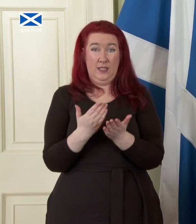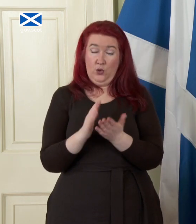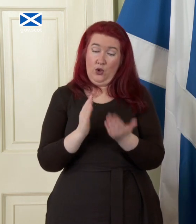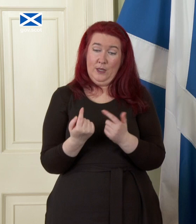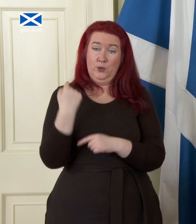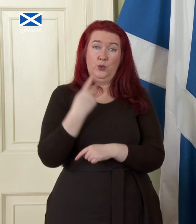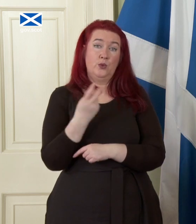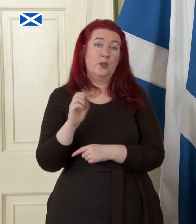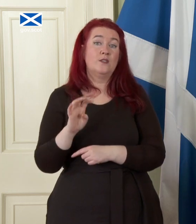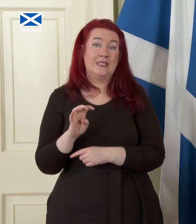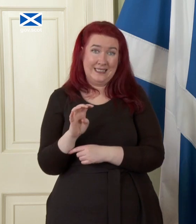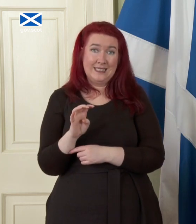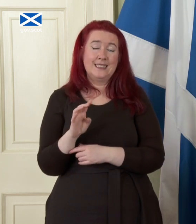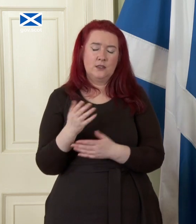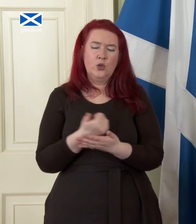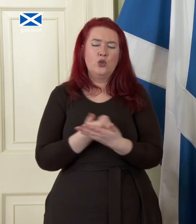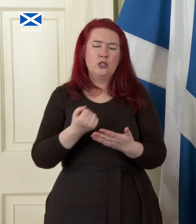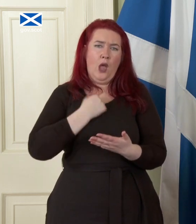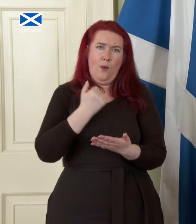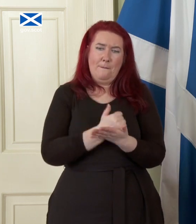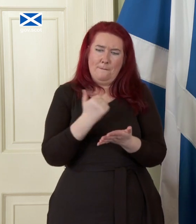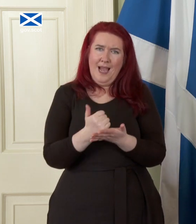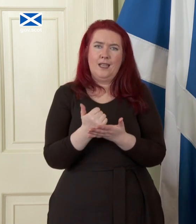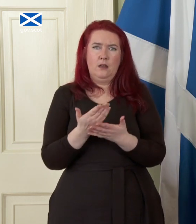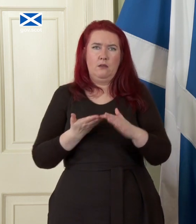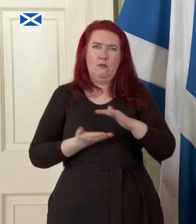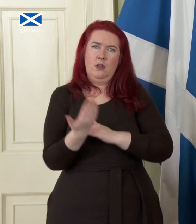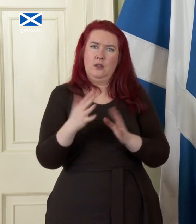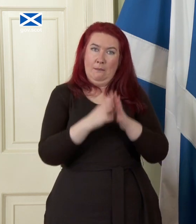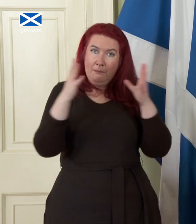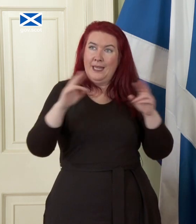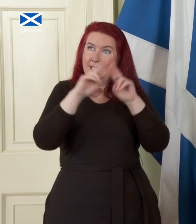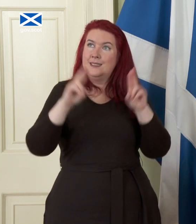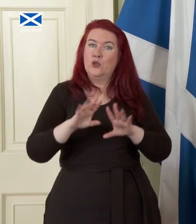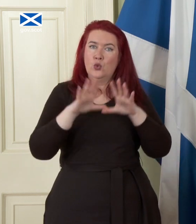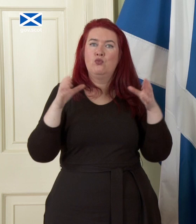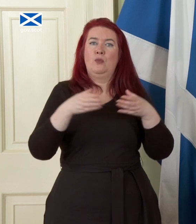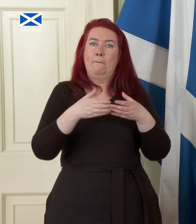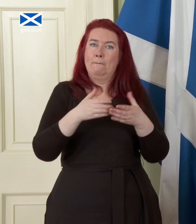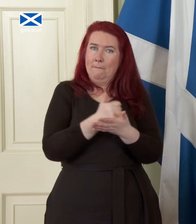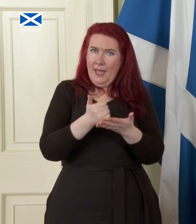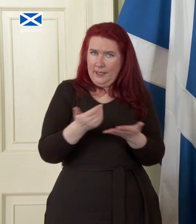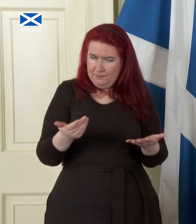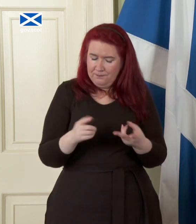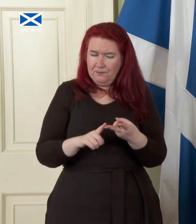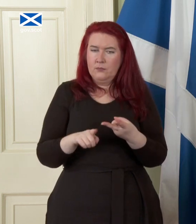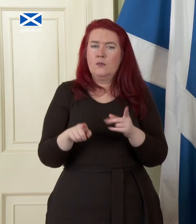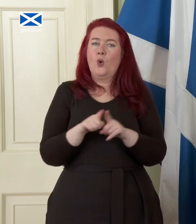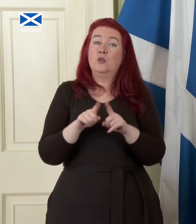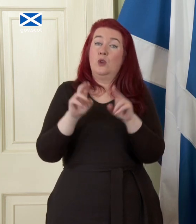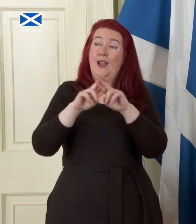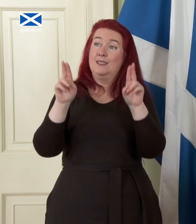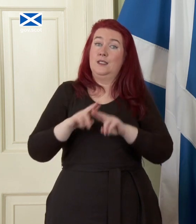our banks tend to be part of bigger International groups also the international regulations for the